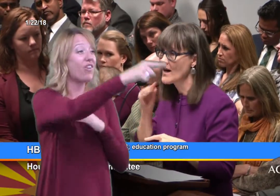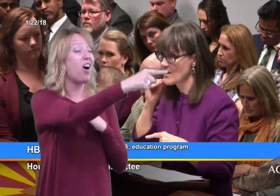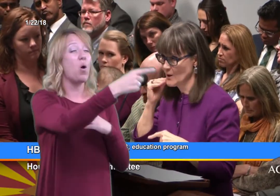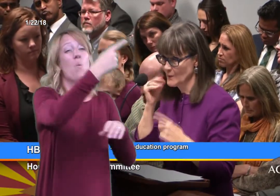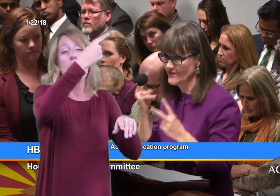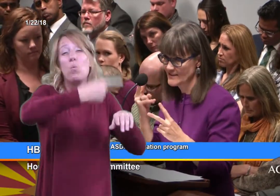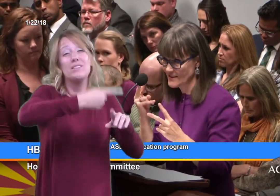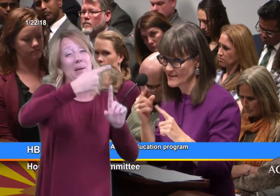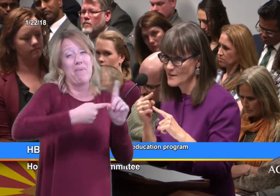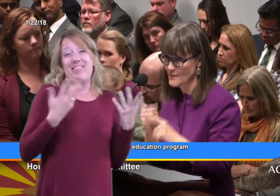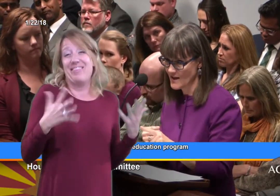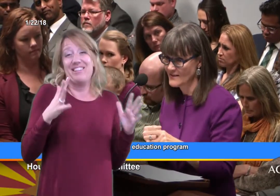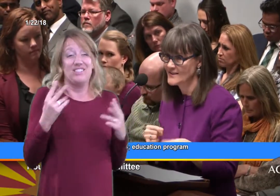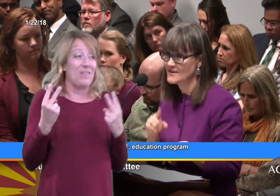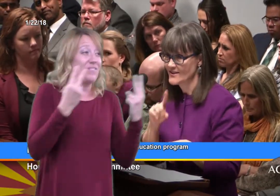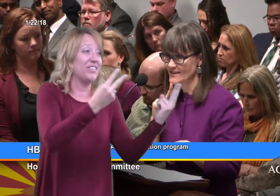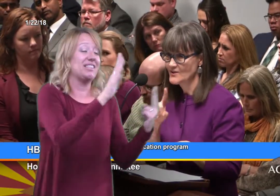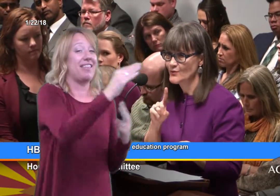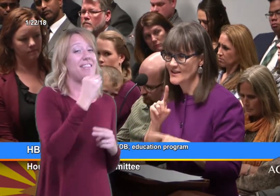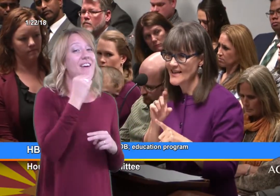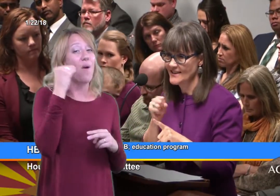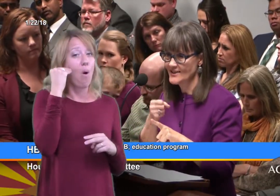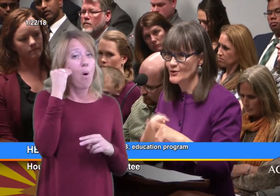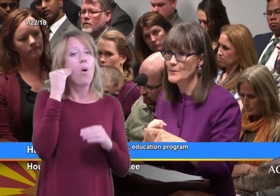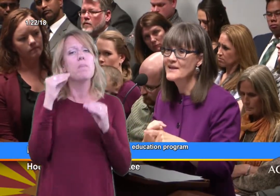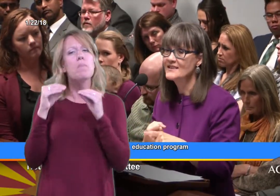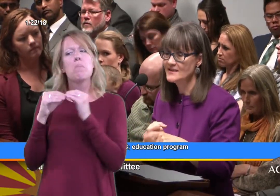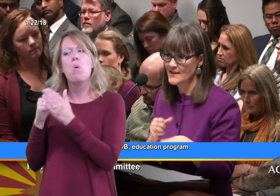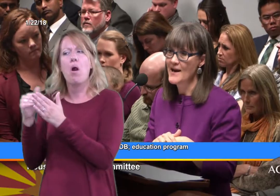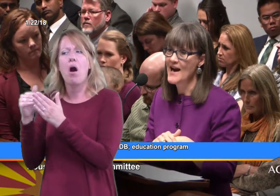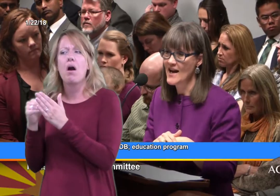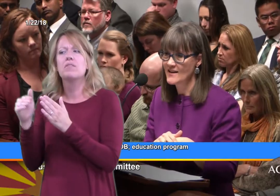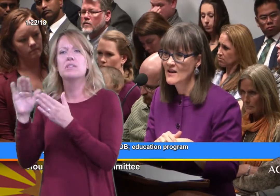One home visit a month. So this really has a tremendous impact